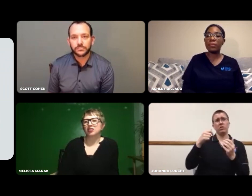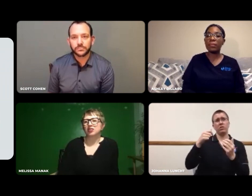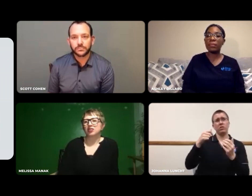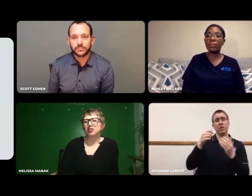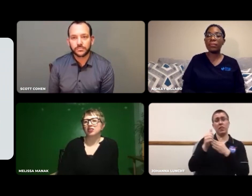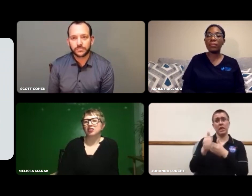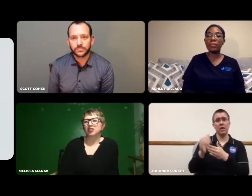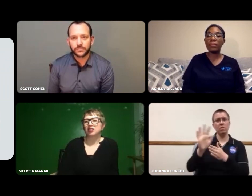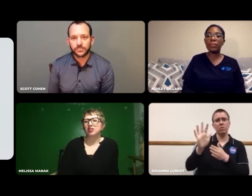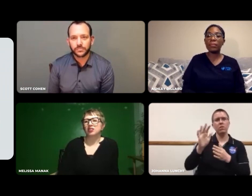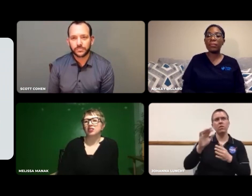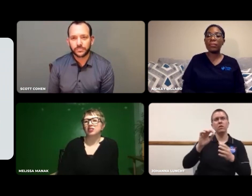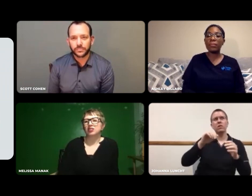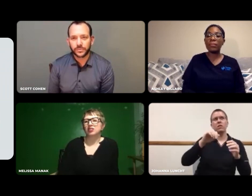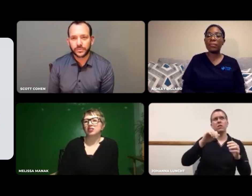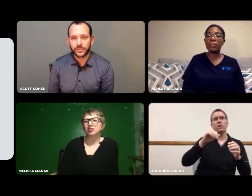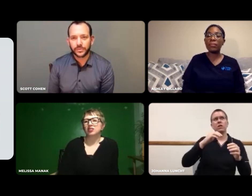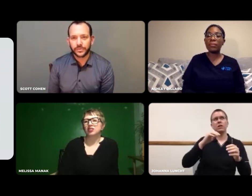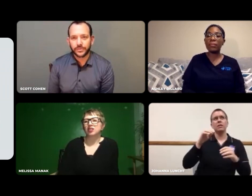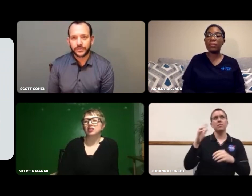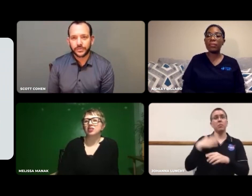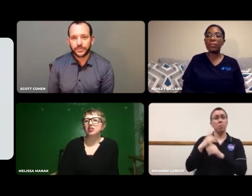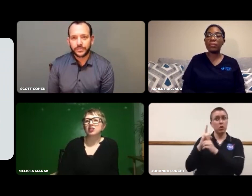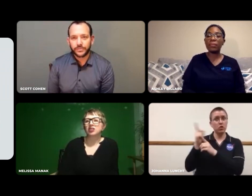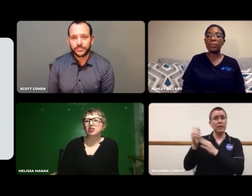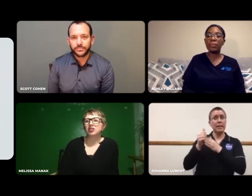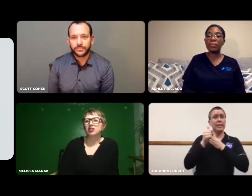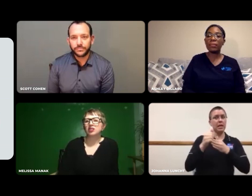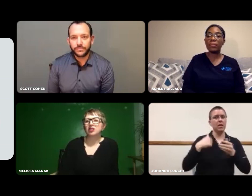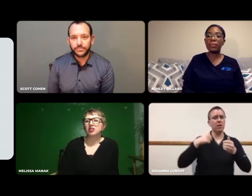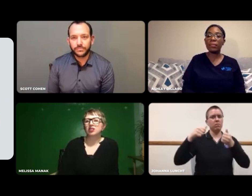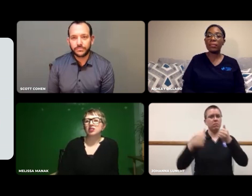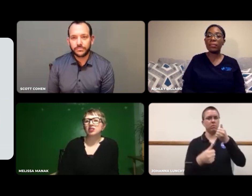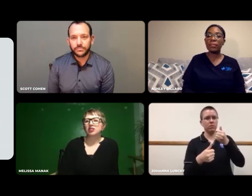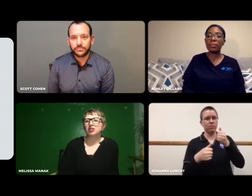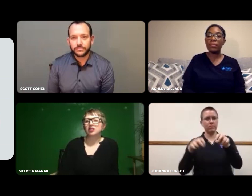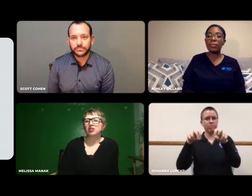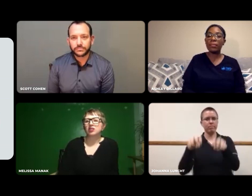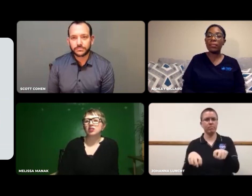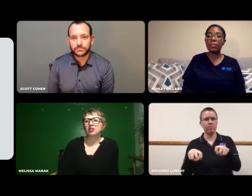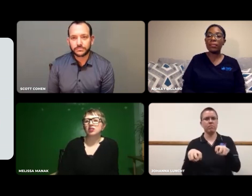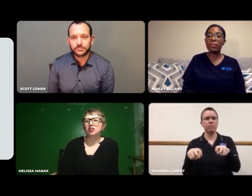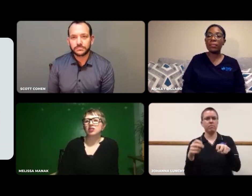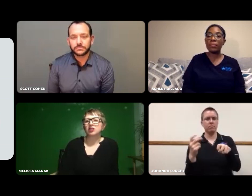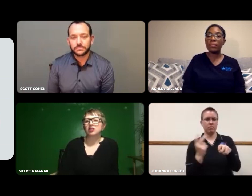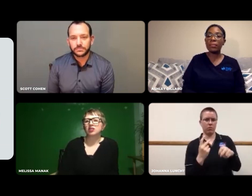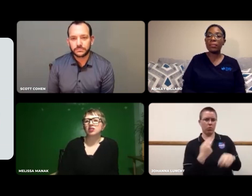I never took the lead, but instead my mentor took the lead and I was working with him in the same room.